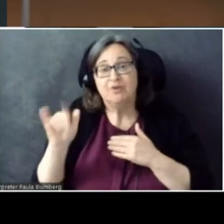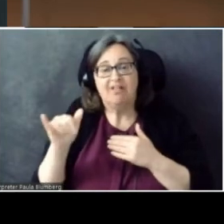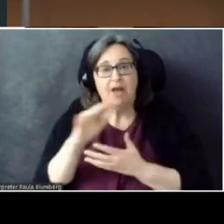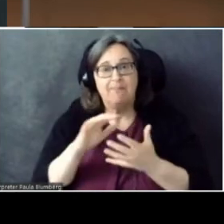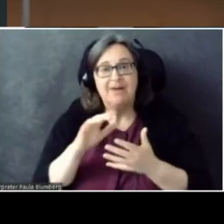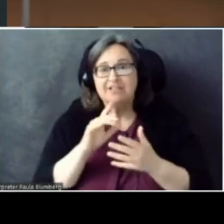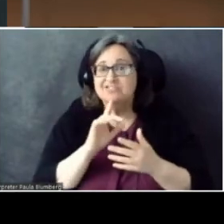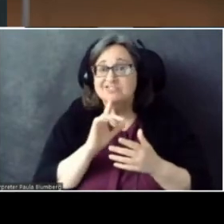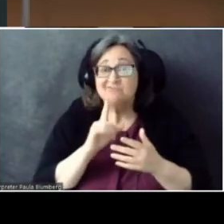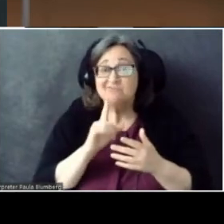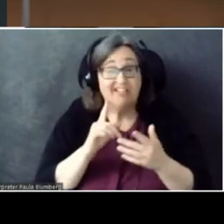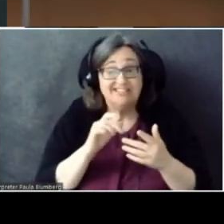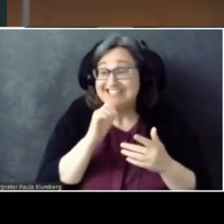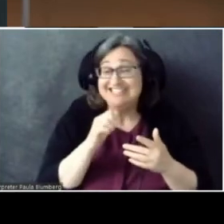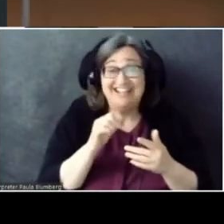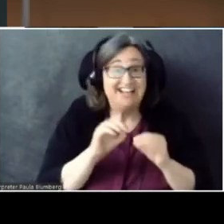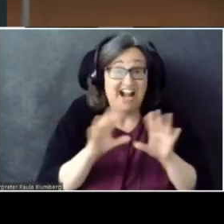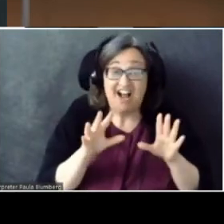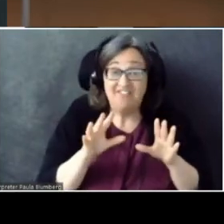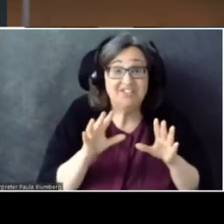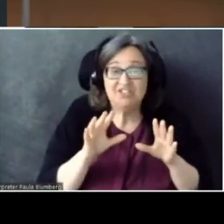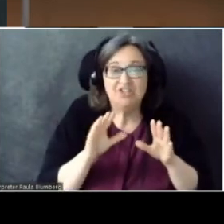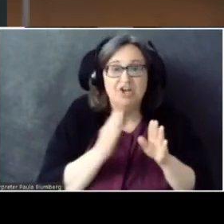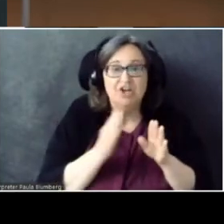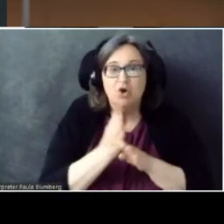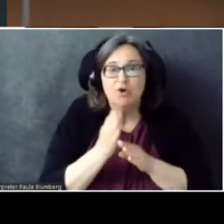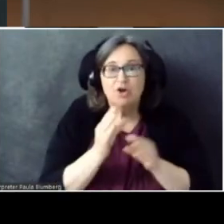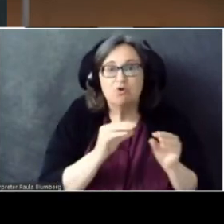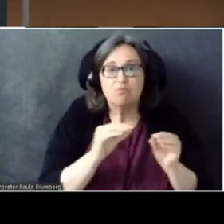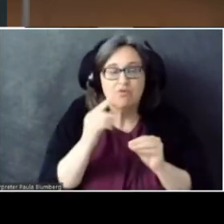But I eventually decided that I wanted to build things. And not break things.